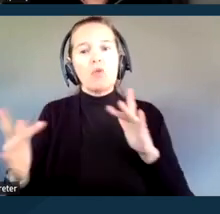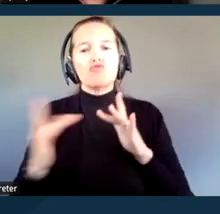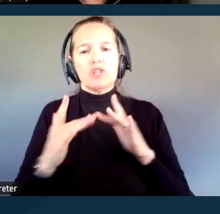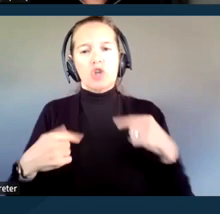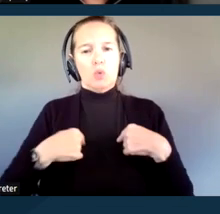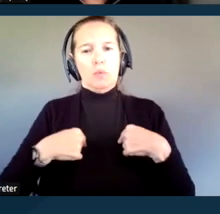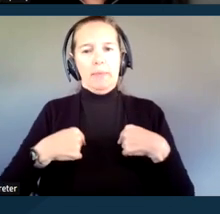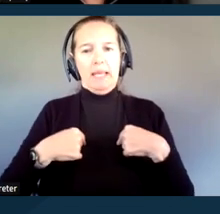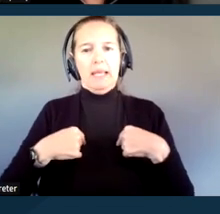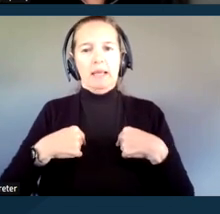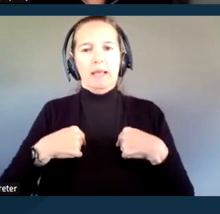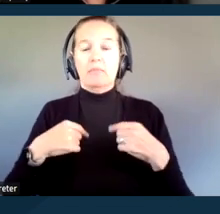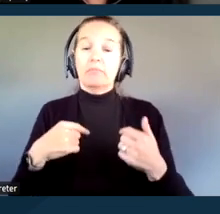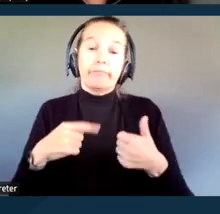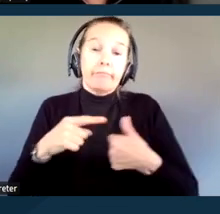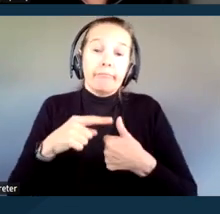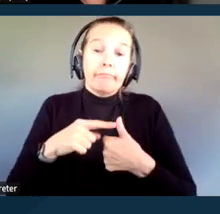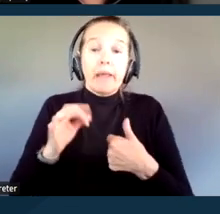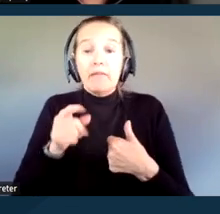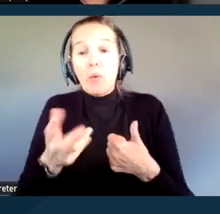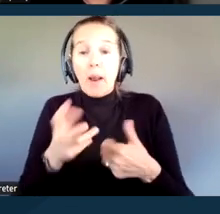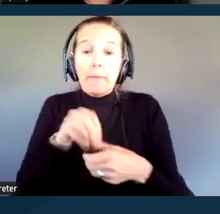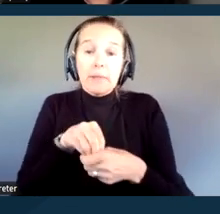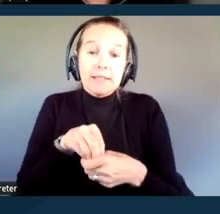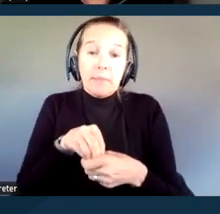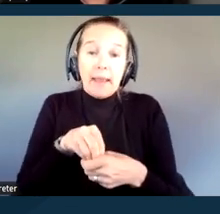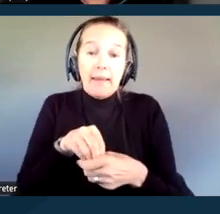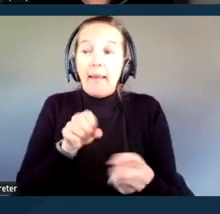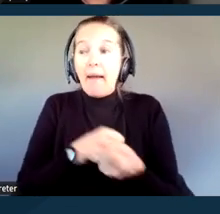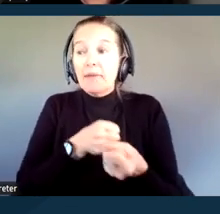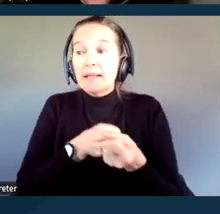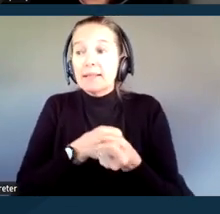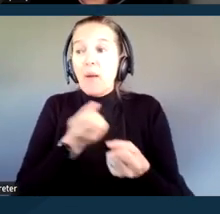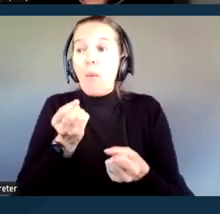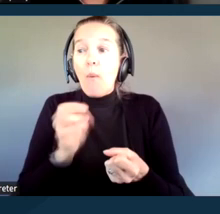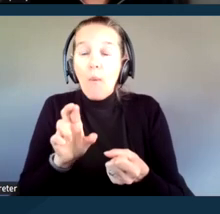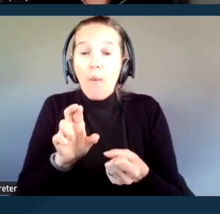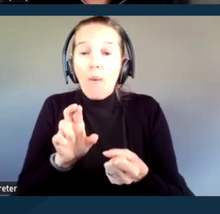you know, one, you want to participate in that advocacy or you have stories to share.